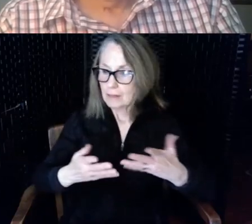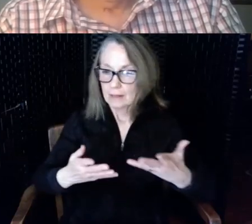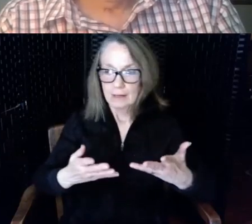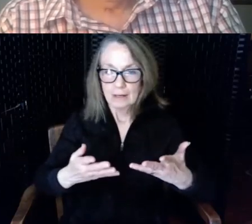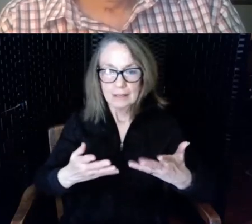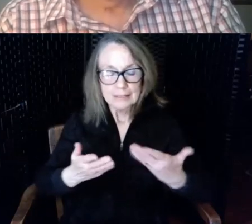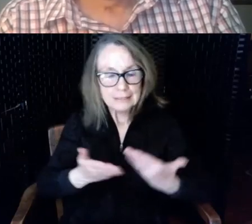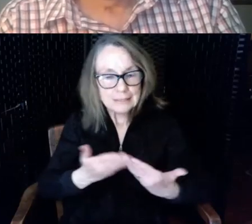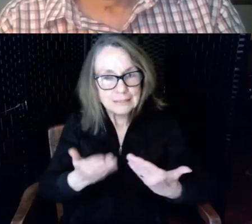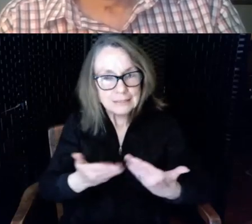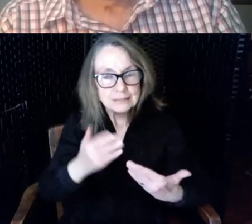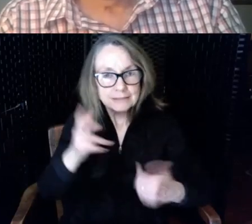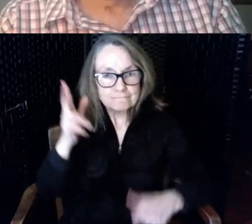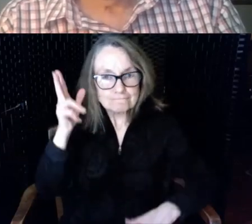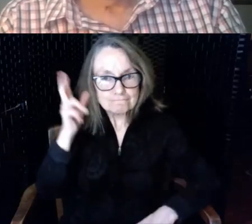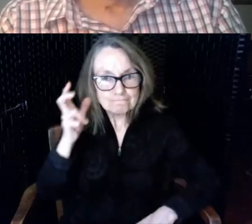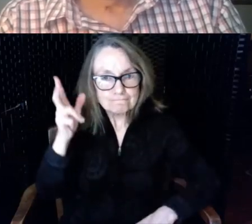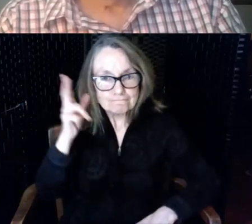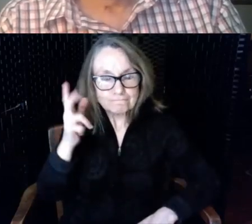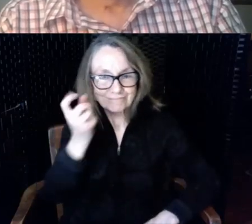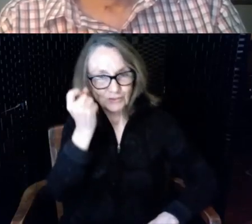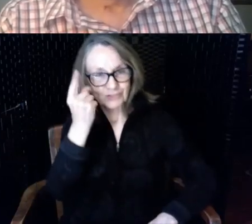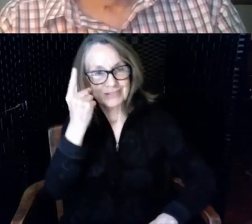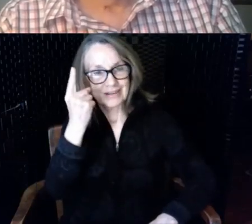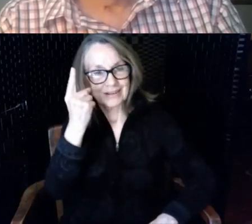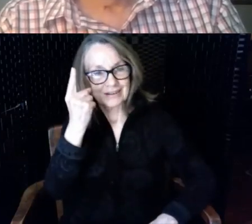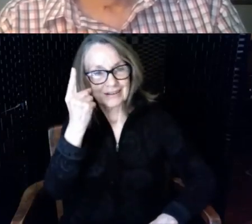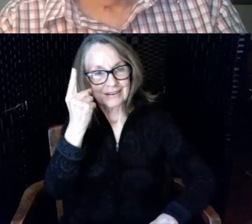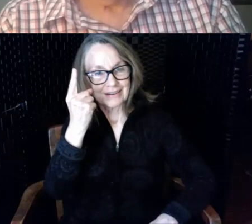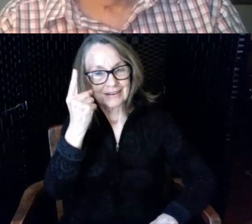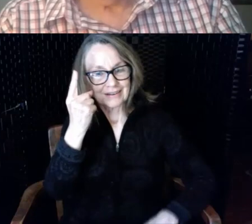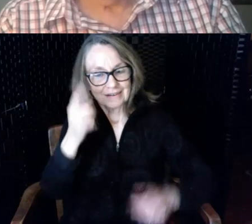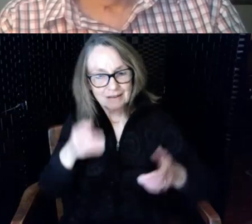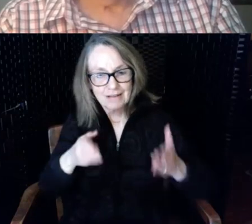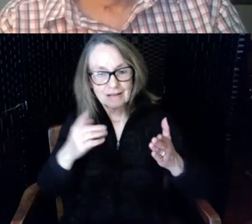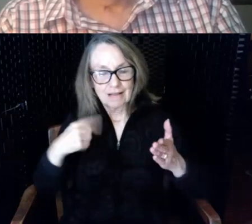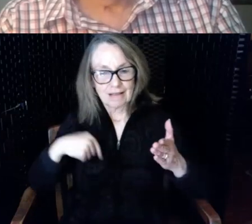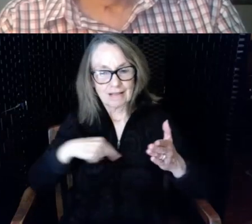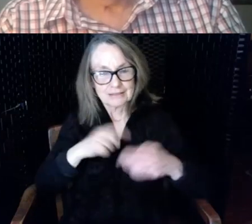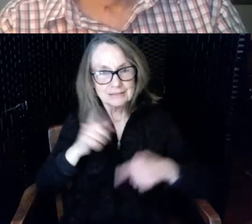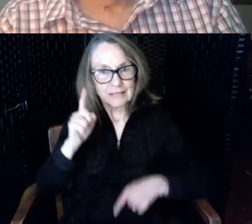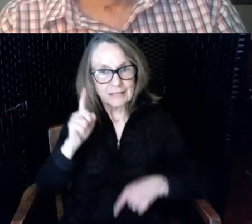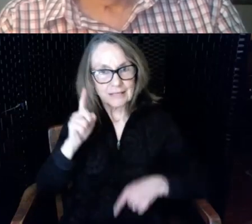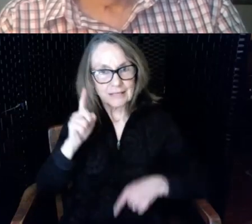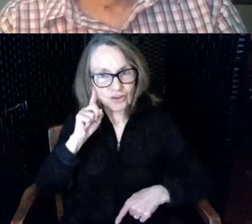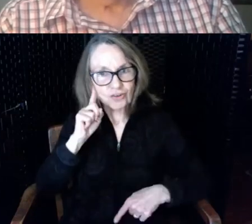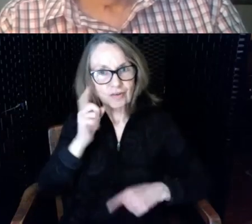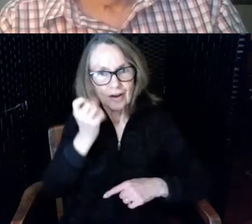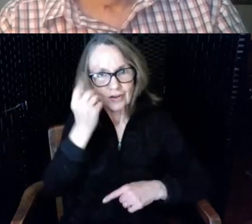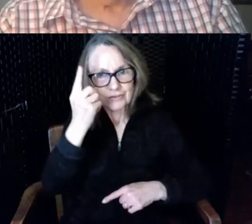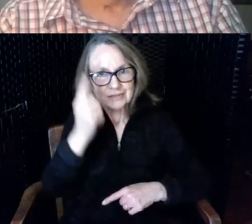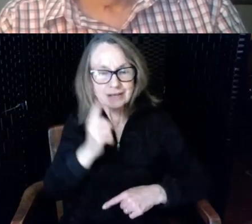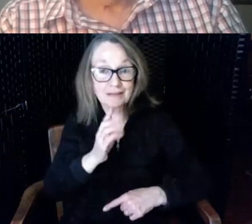understandable sound enabling us to hear and understand the speaker it's just the